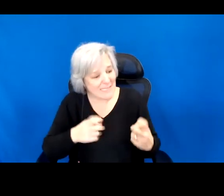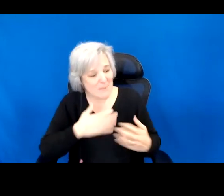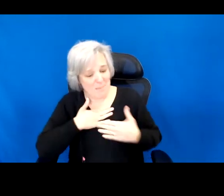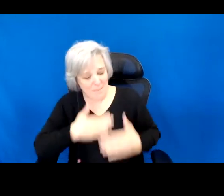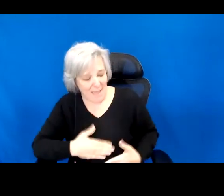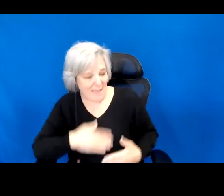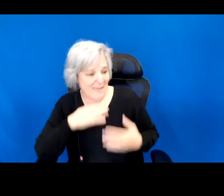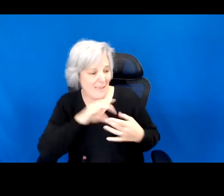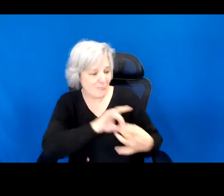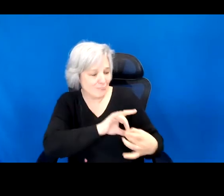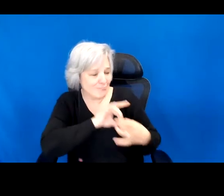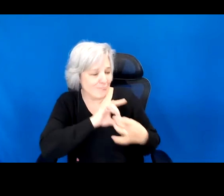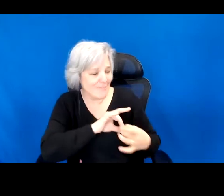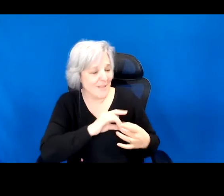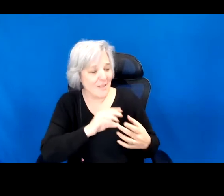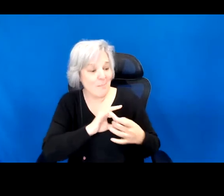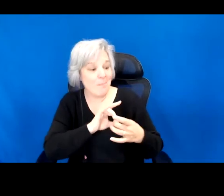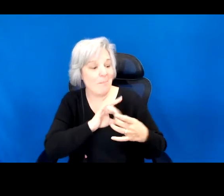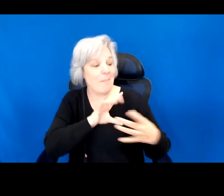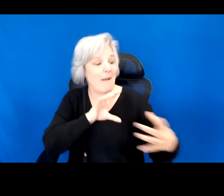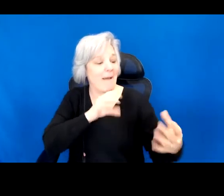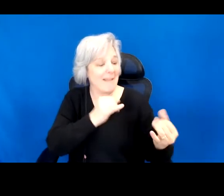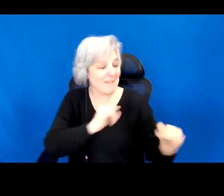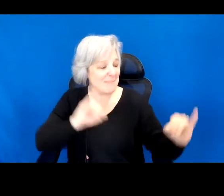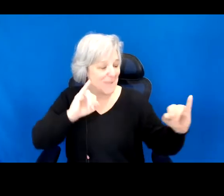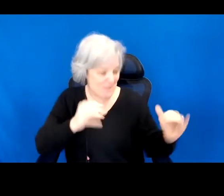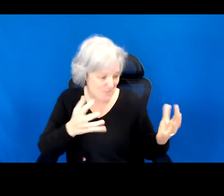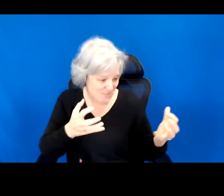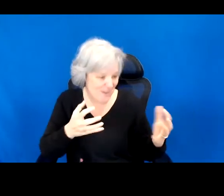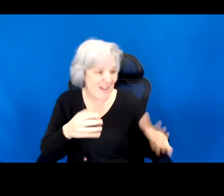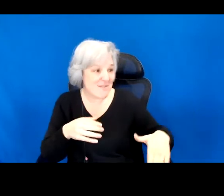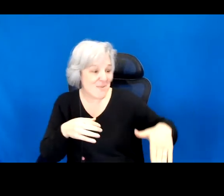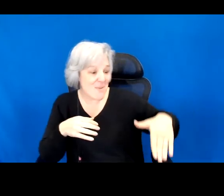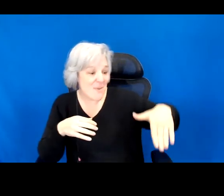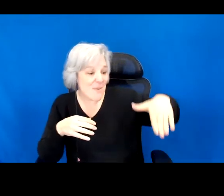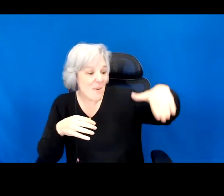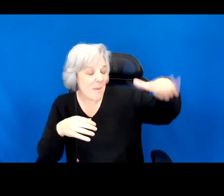independence from me. I am writing also to the becoming being that